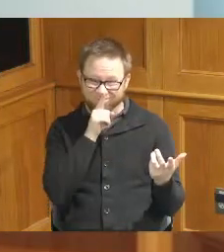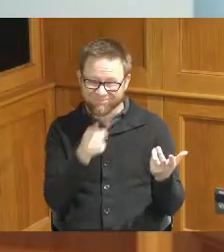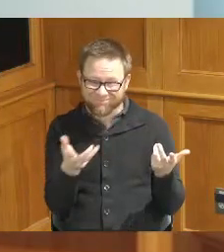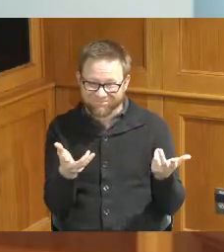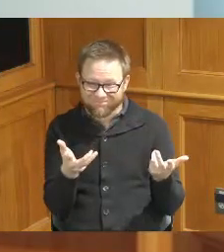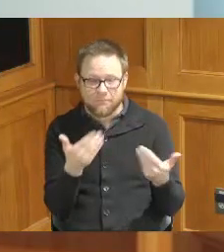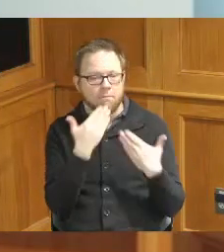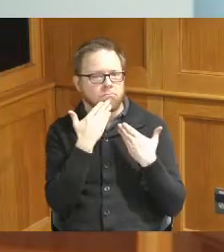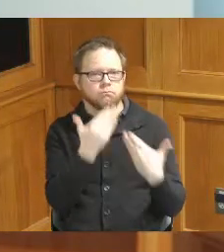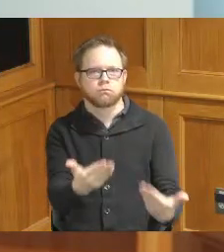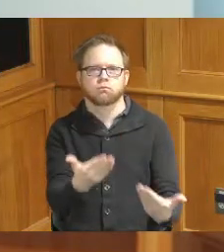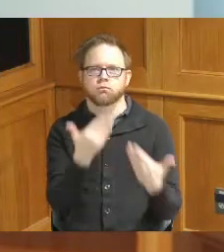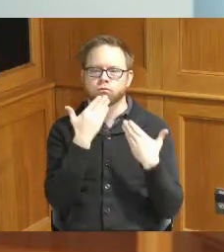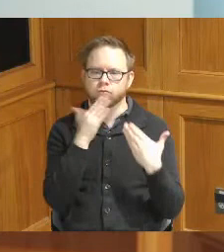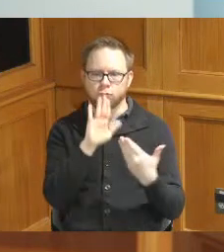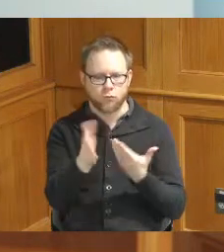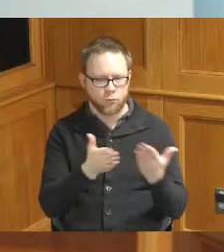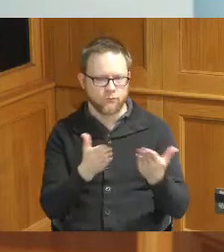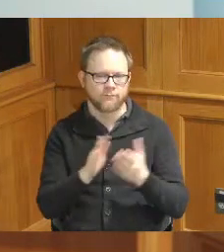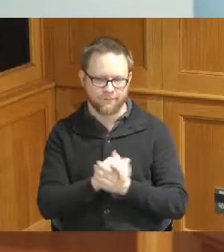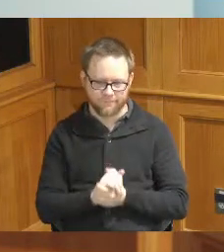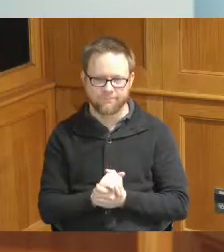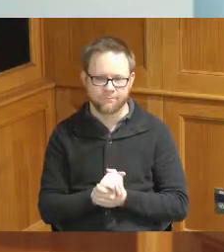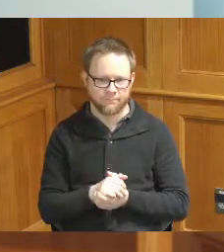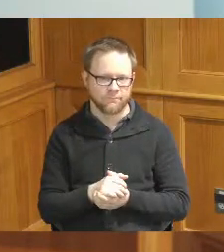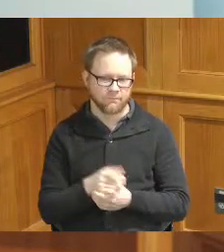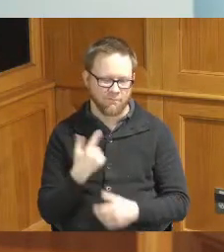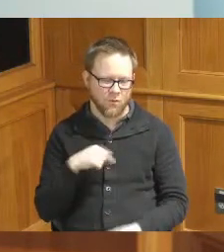thank you thank you for your service to the county we're going to miss you here on the sixth floor